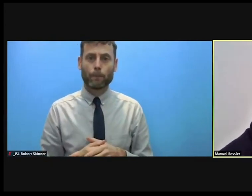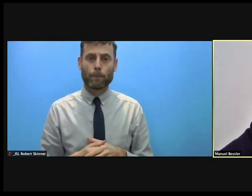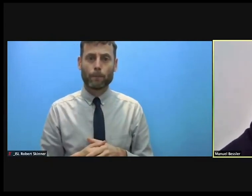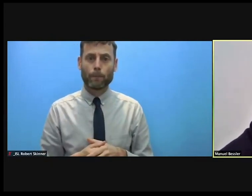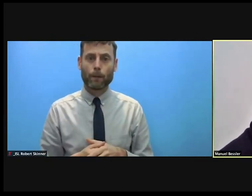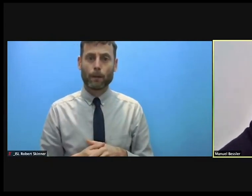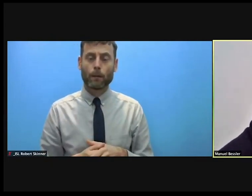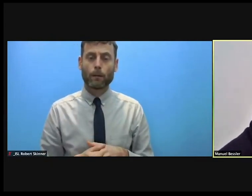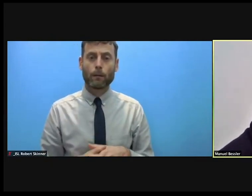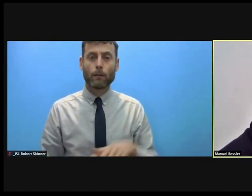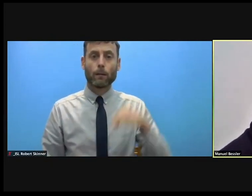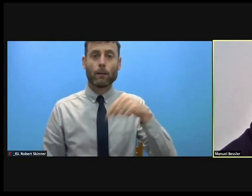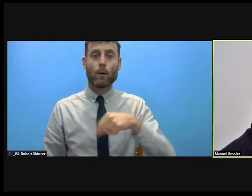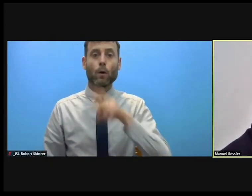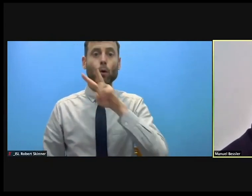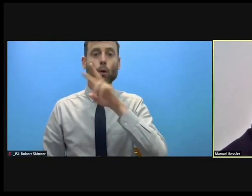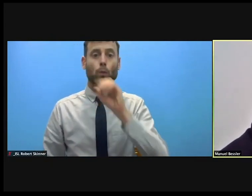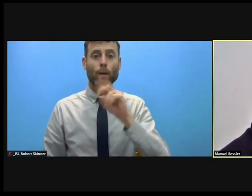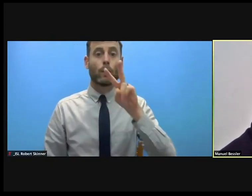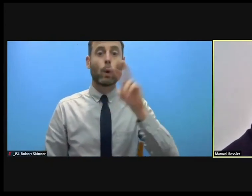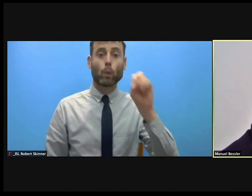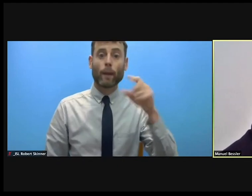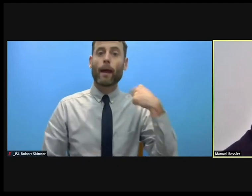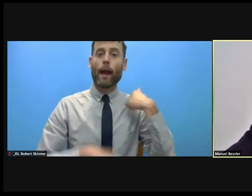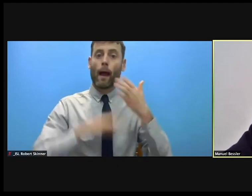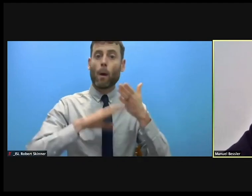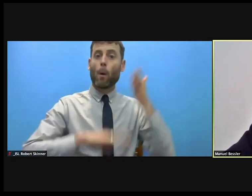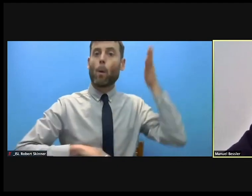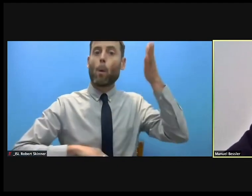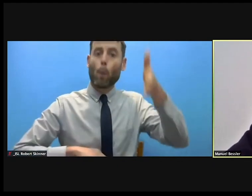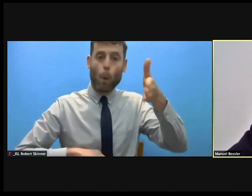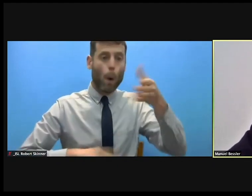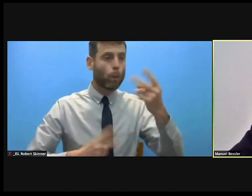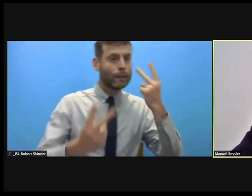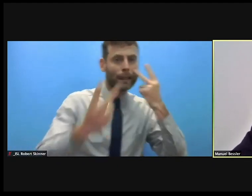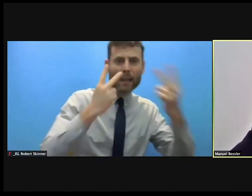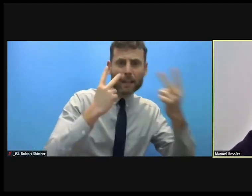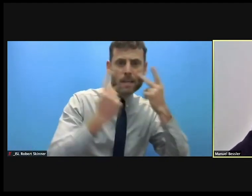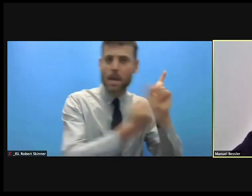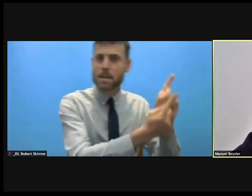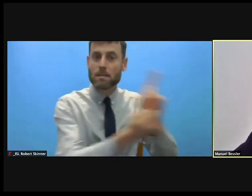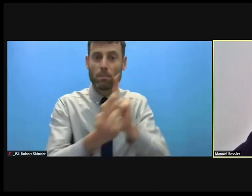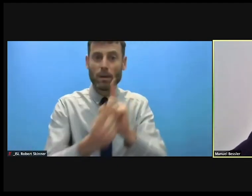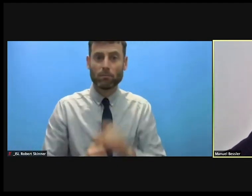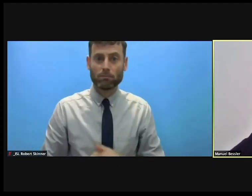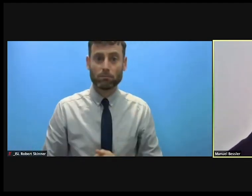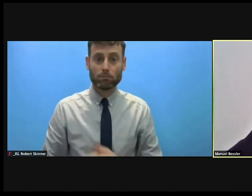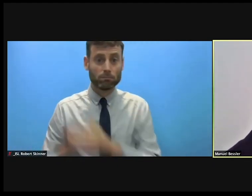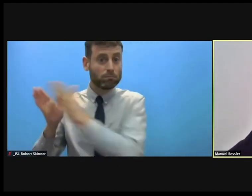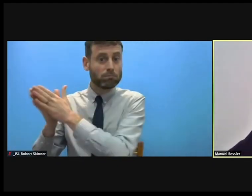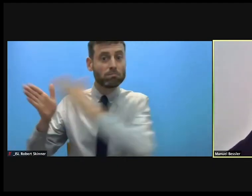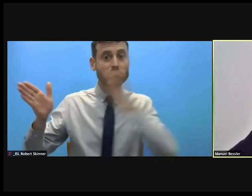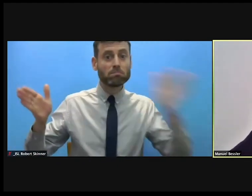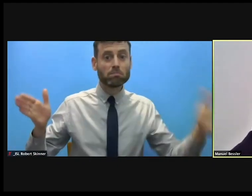I was only three times in the field. I sort of have the feeling I lose contact with the field